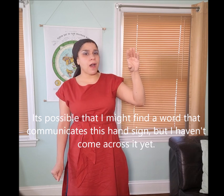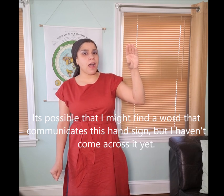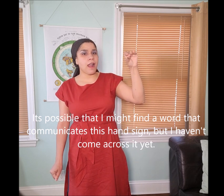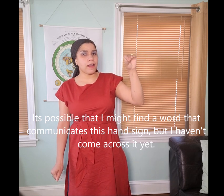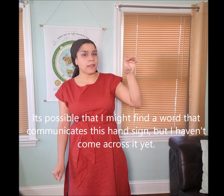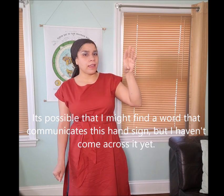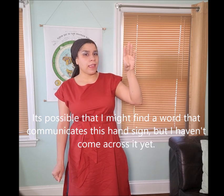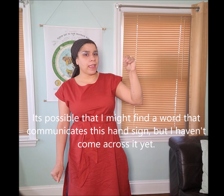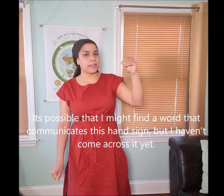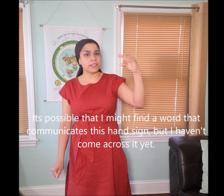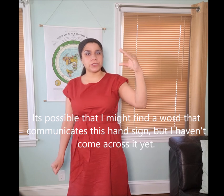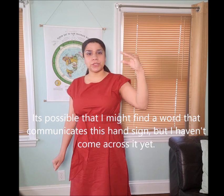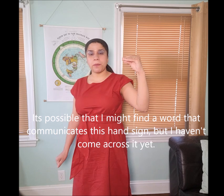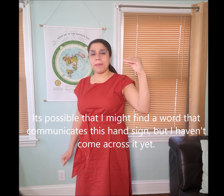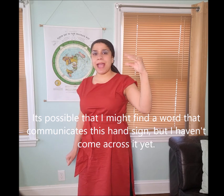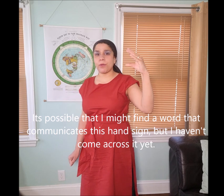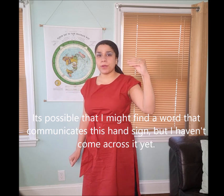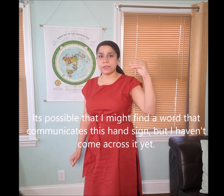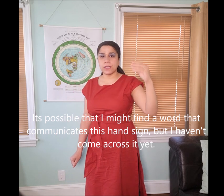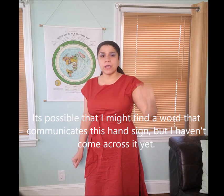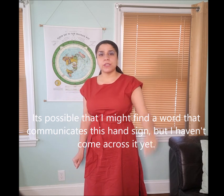“𐤃𐤁𐤓 dabar” hand gesture backwards.